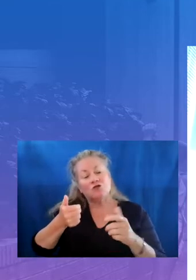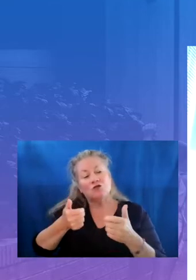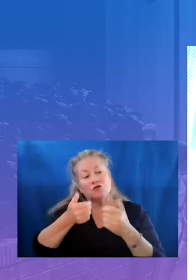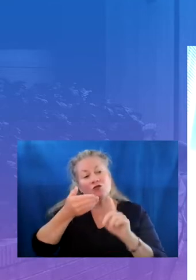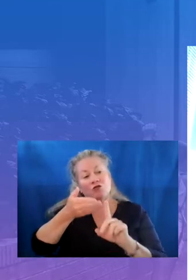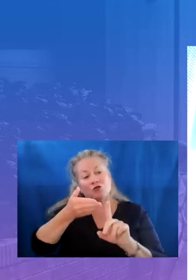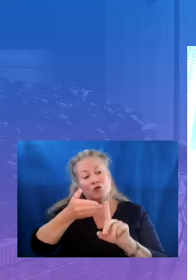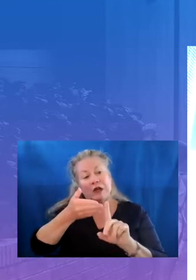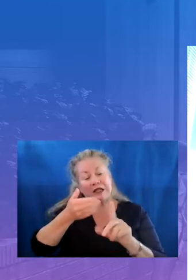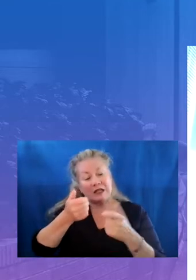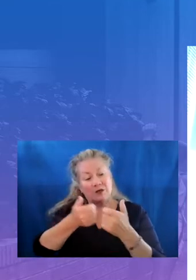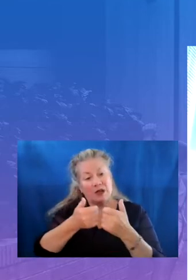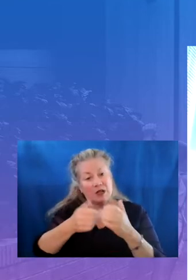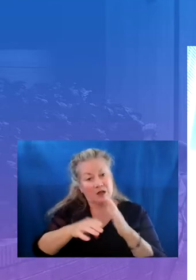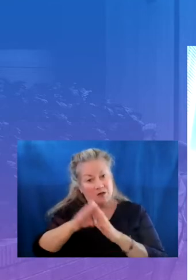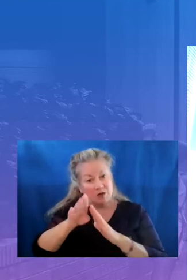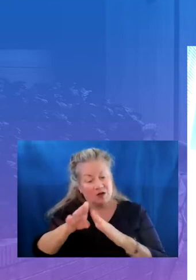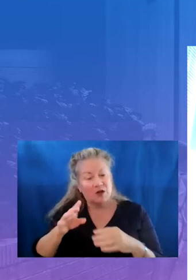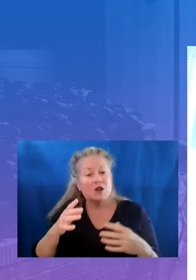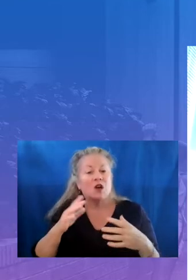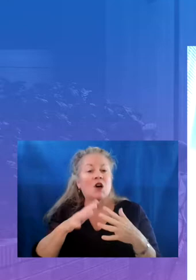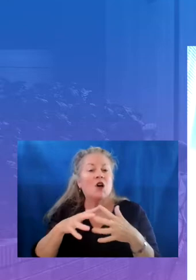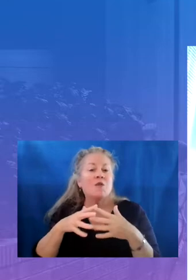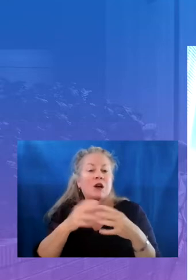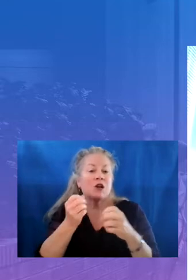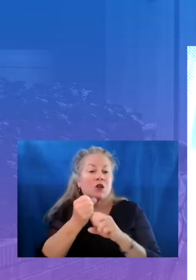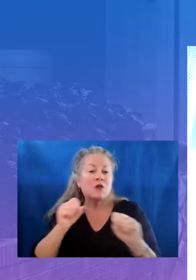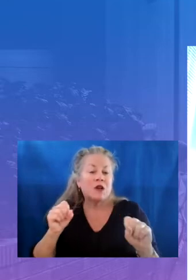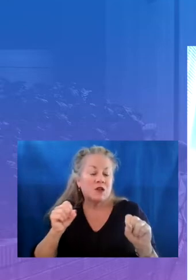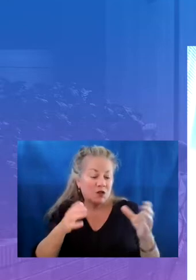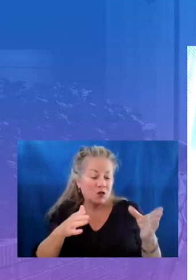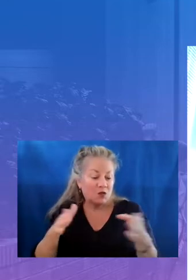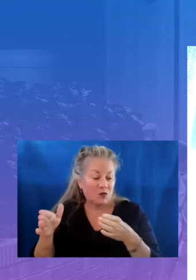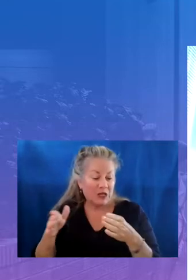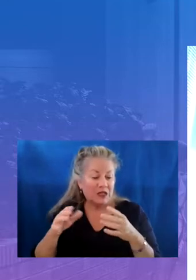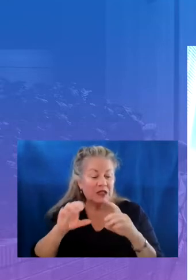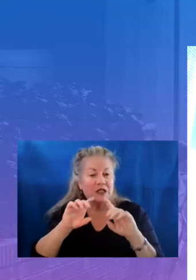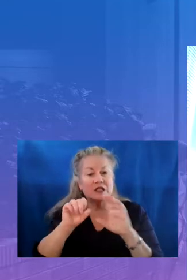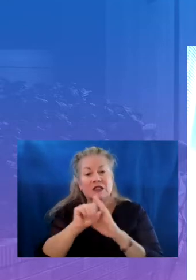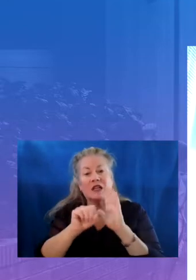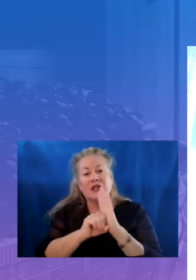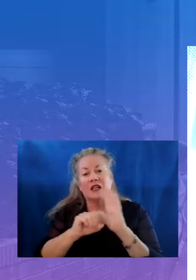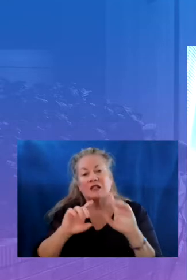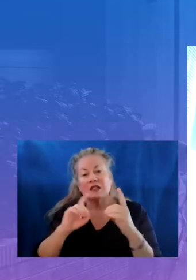the american rescue plan provides states districts and schools with significant federal resources to